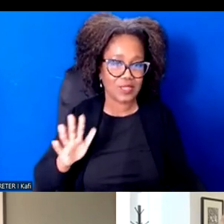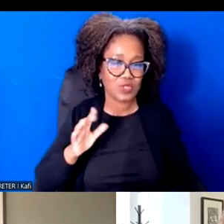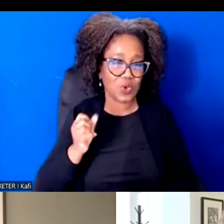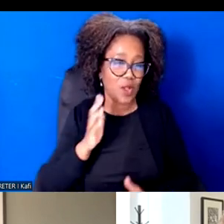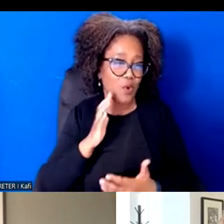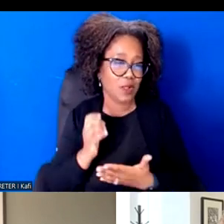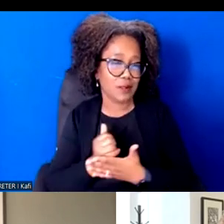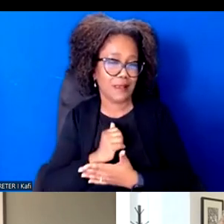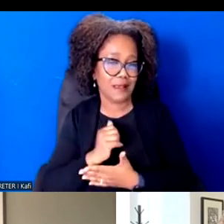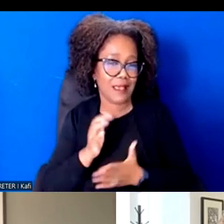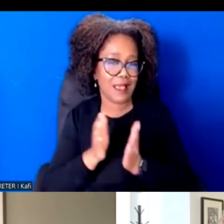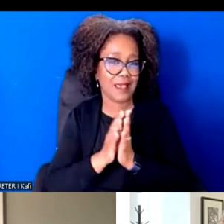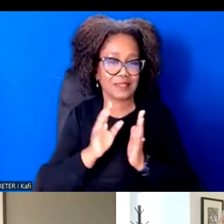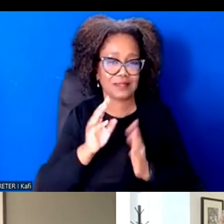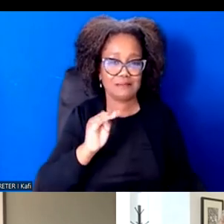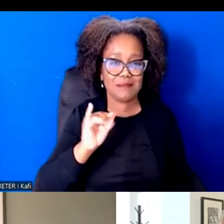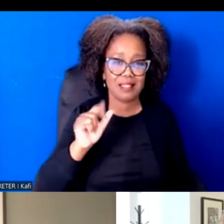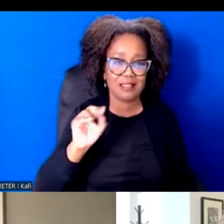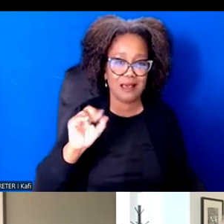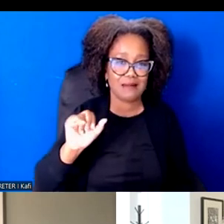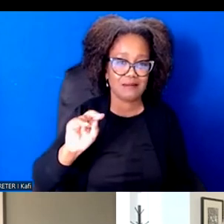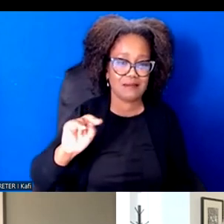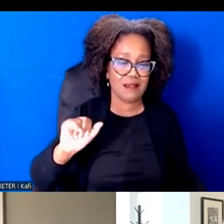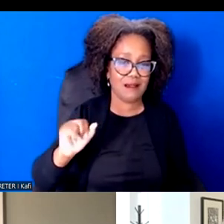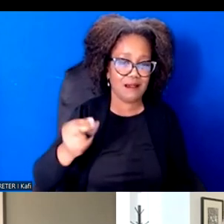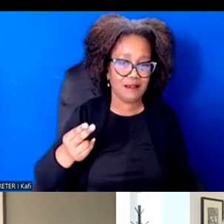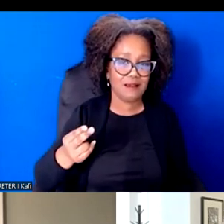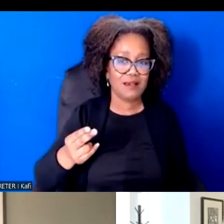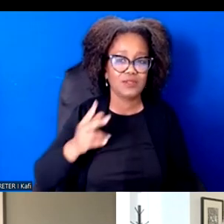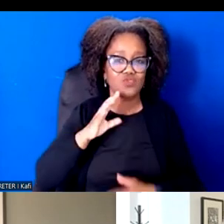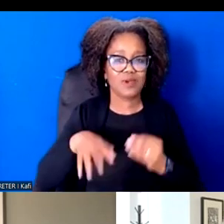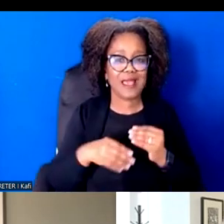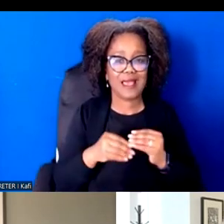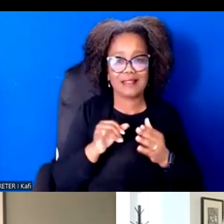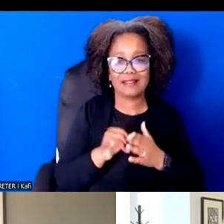So maybe what we can do is go for the next minutes while you're all under discussion together.